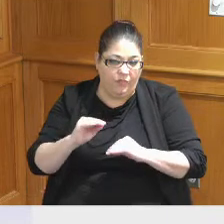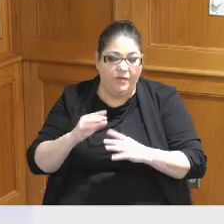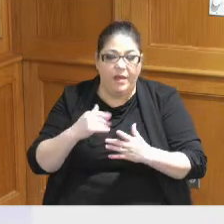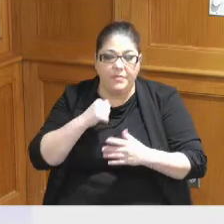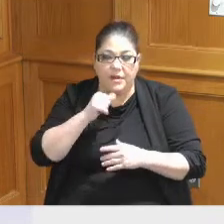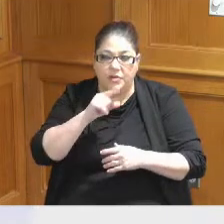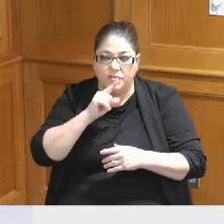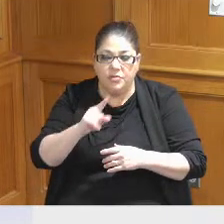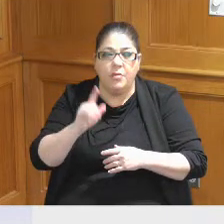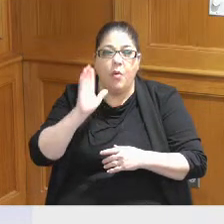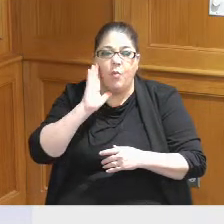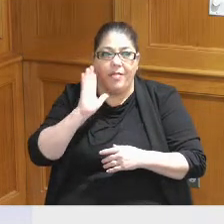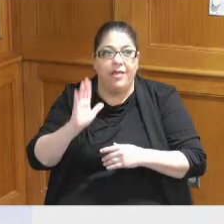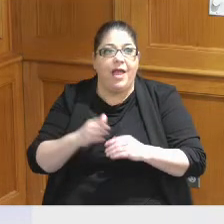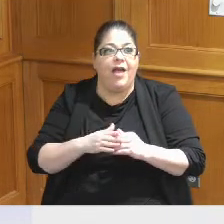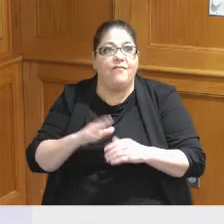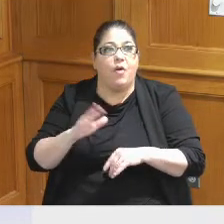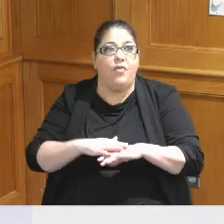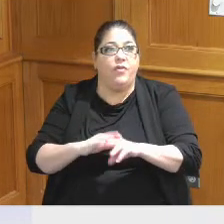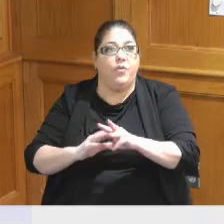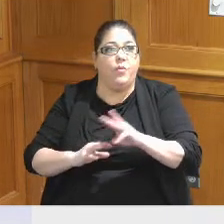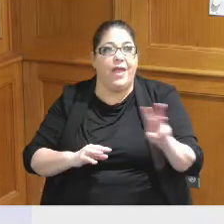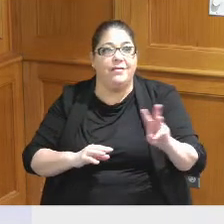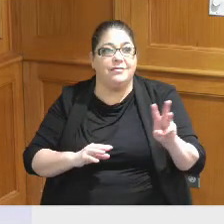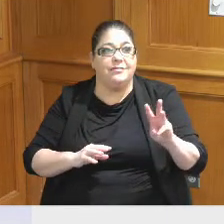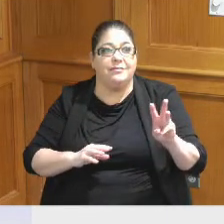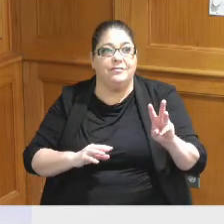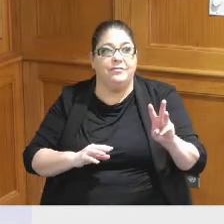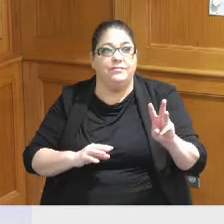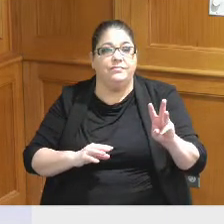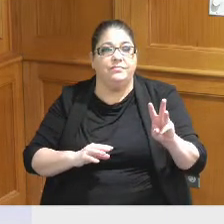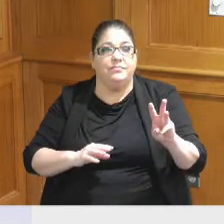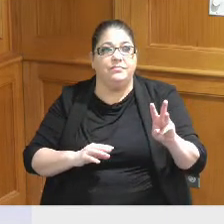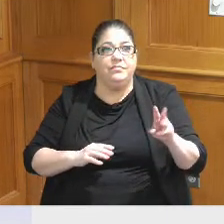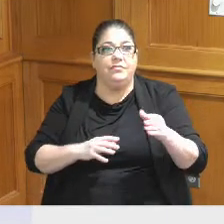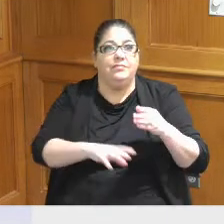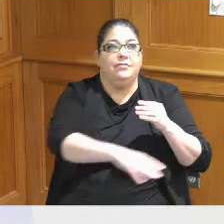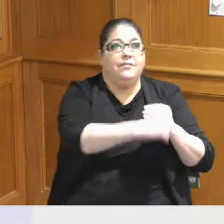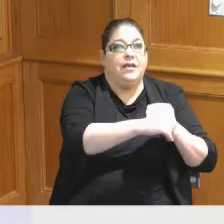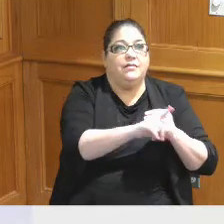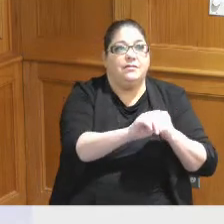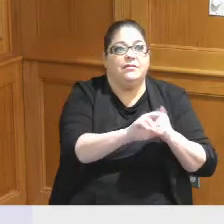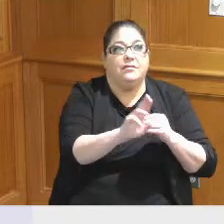going to be Surplus land to the West that would go to the city it quite Frankly the expansion